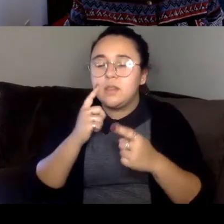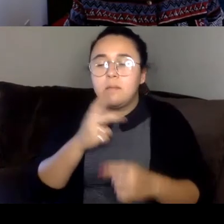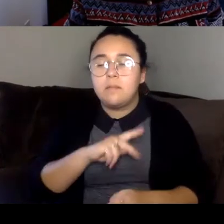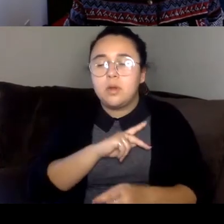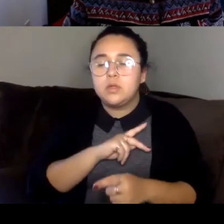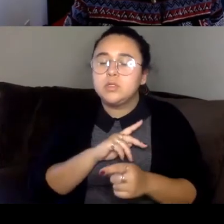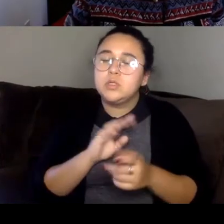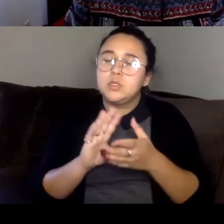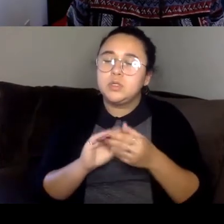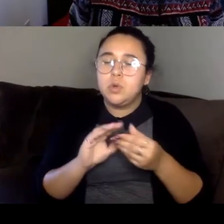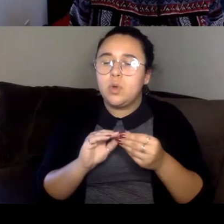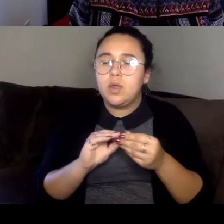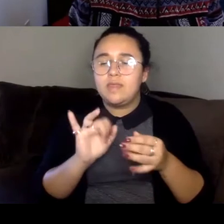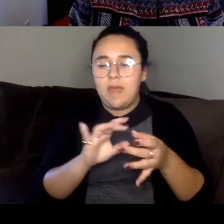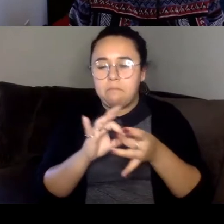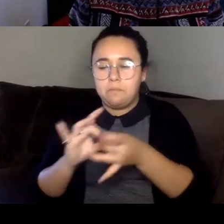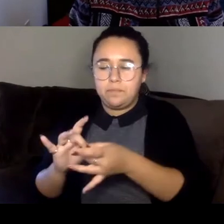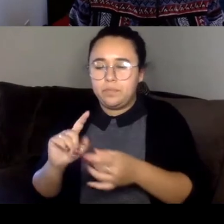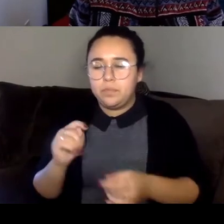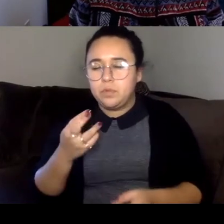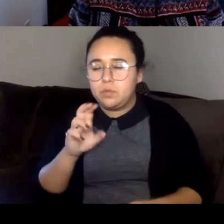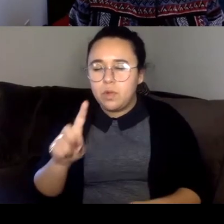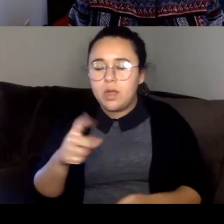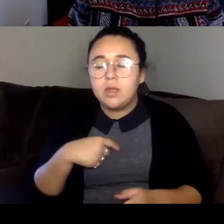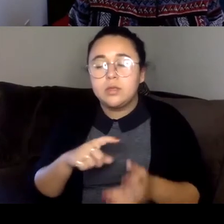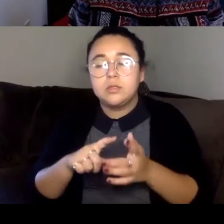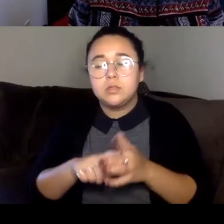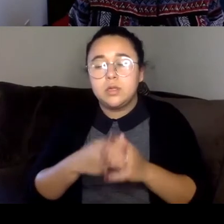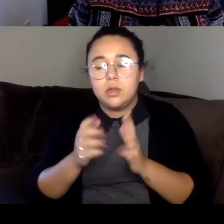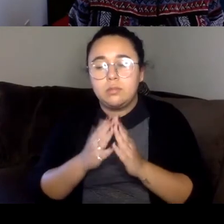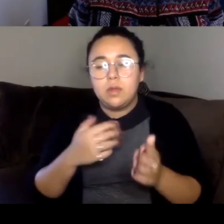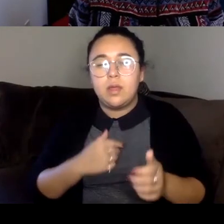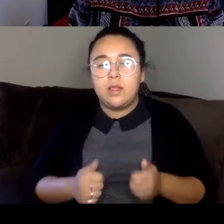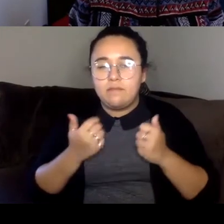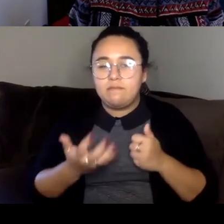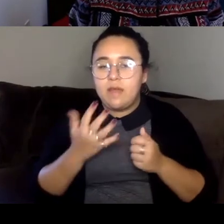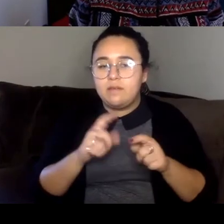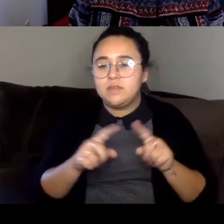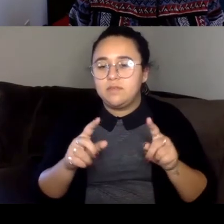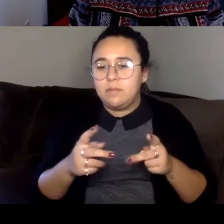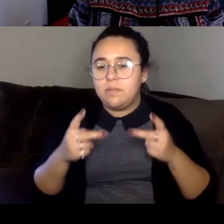At the time I started this book I had lived in five different places, over the course of five years.